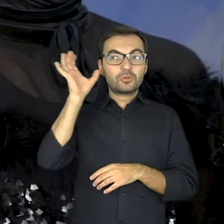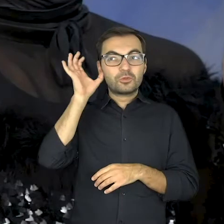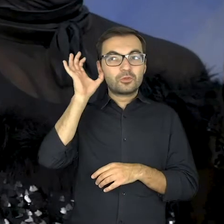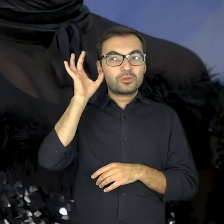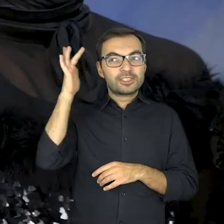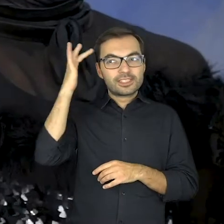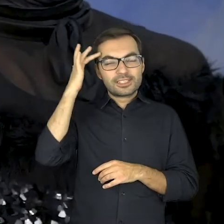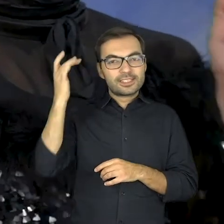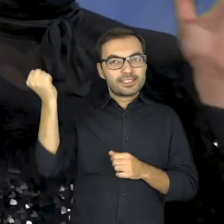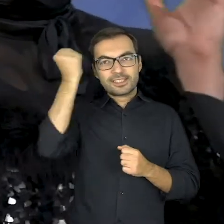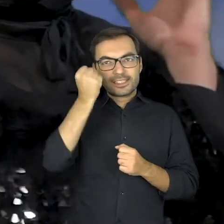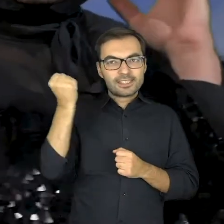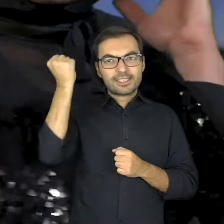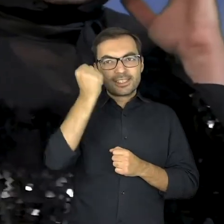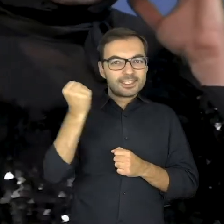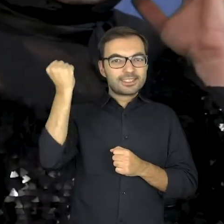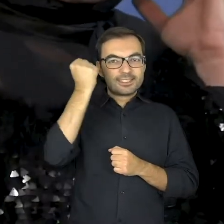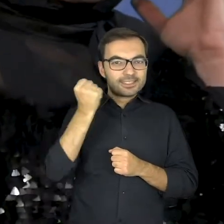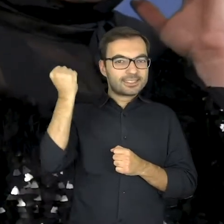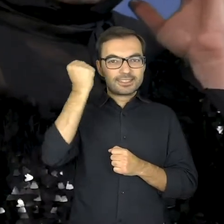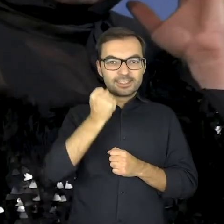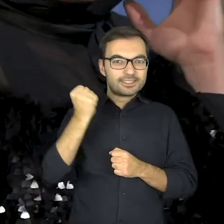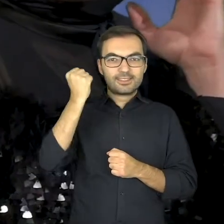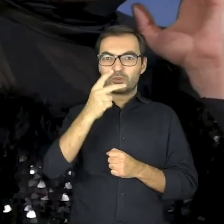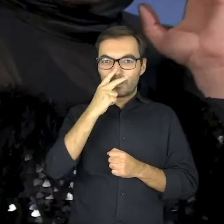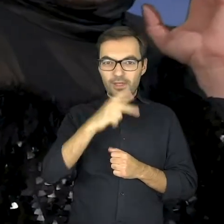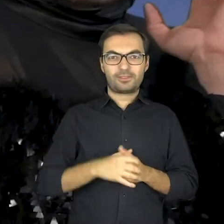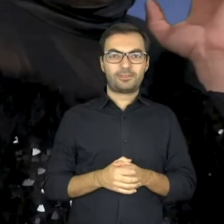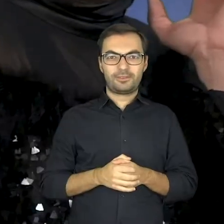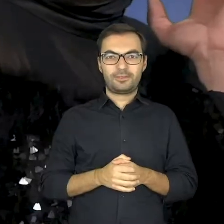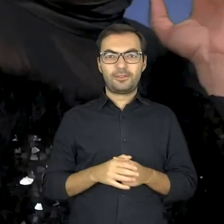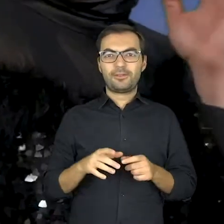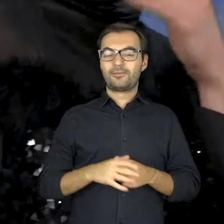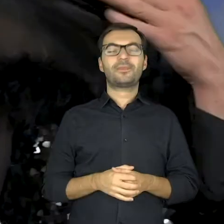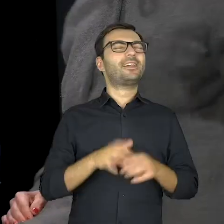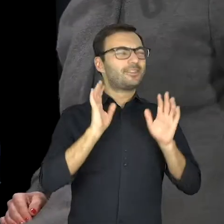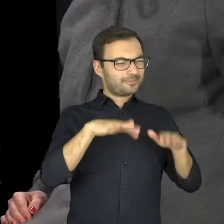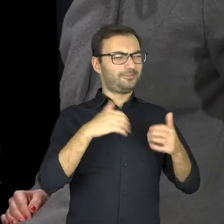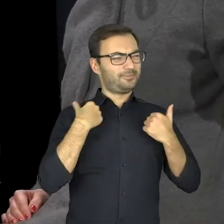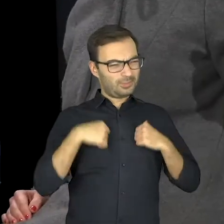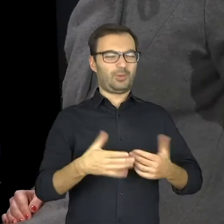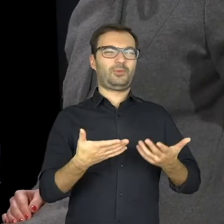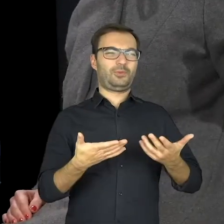it will start bounce and bounce just like echo. Du du du, du du duuuuuu…. Meanie! Really?